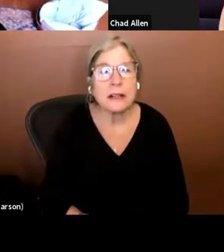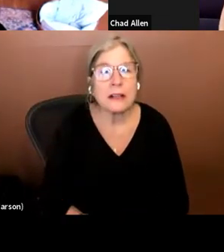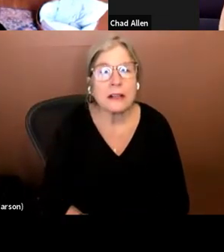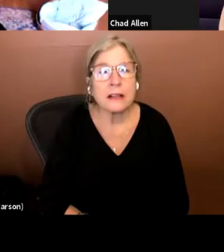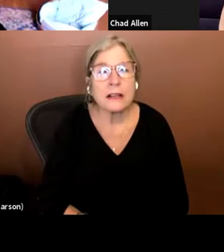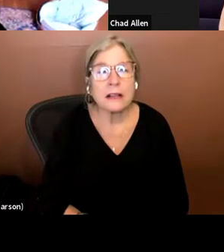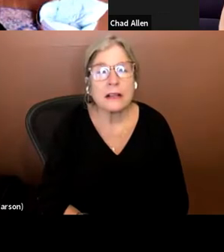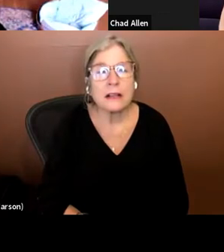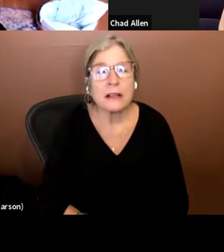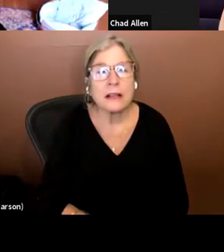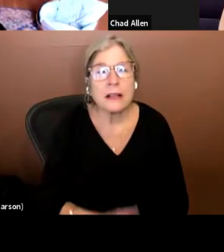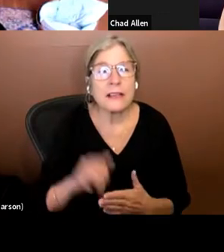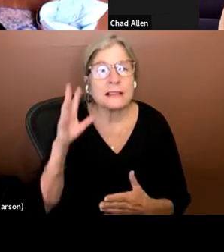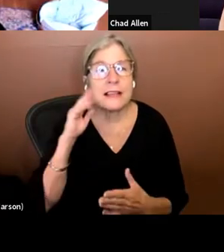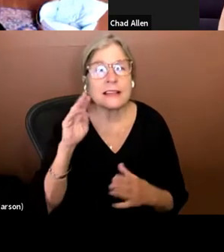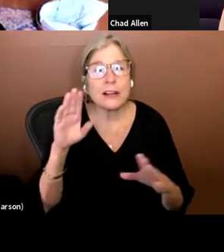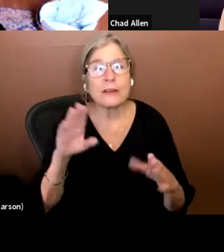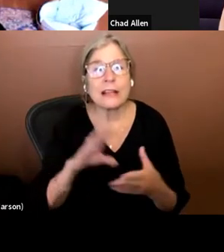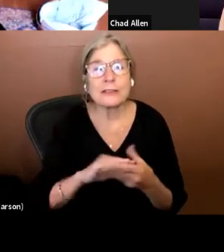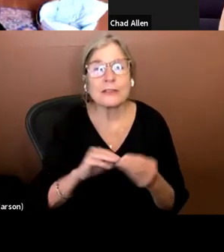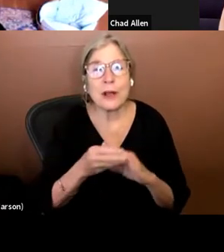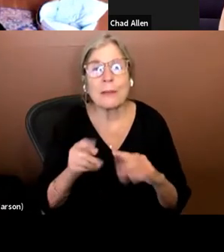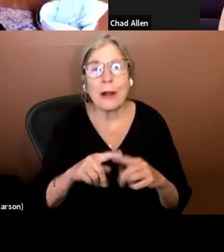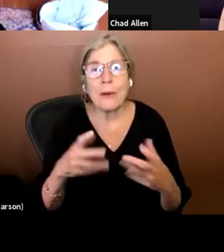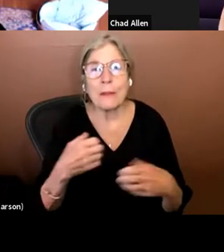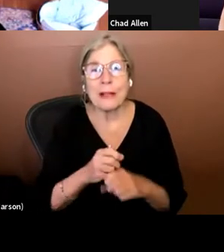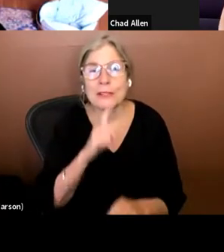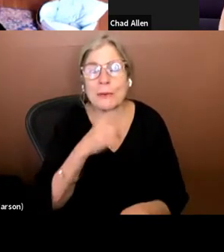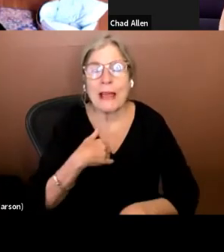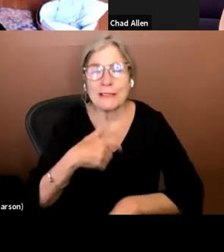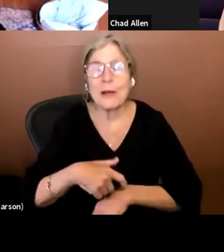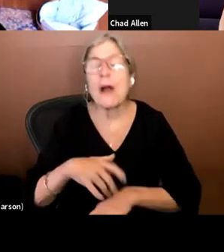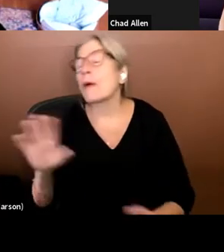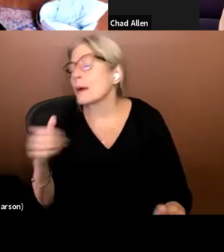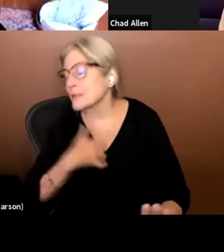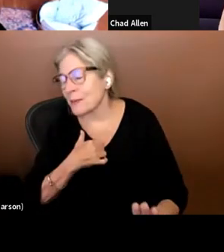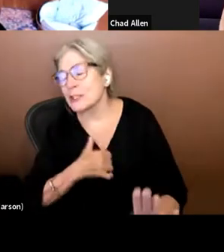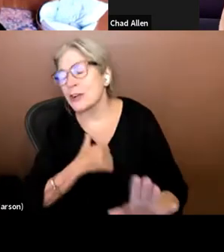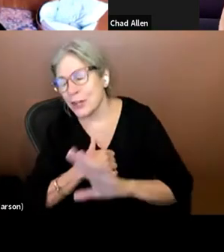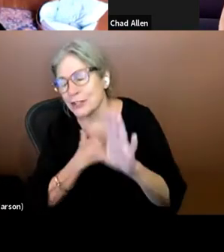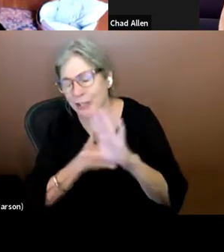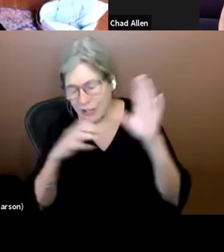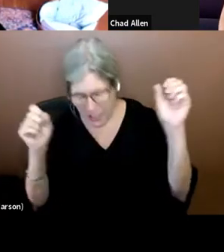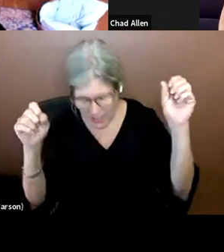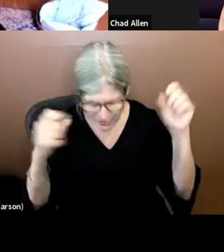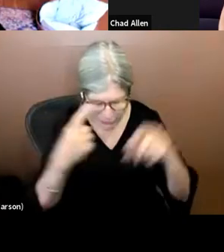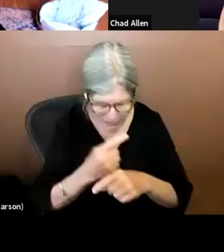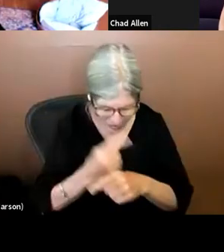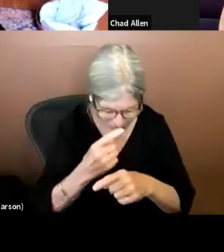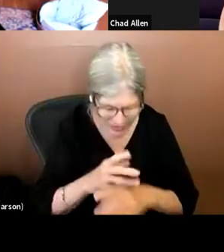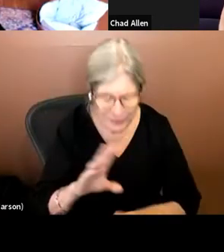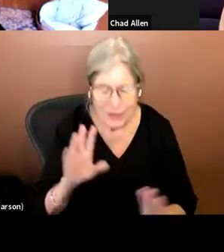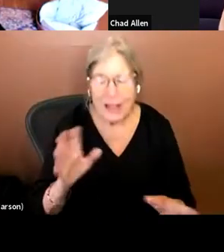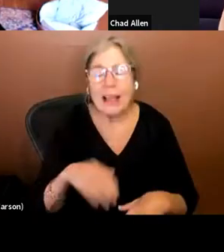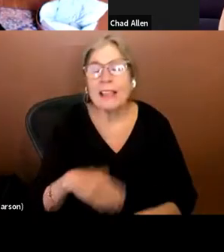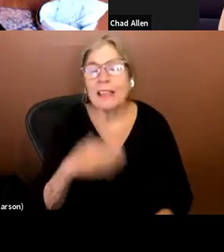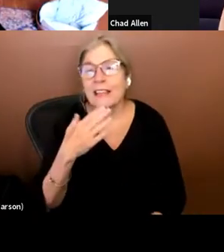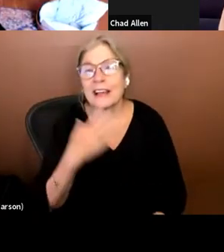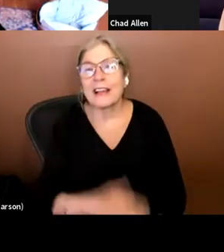sounds like a great story. I just want to make sure we have time. Rick Boggs: Thanks. Sorry, got off on